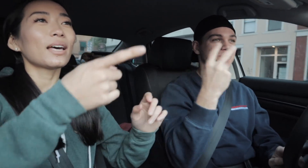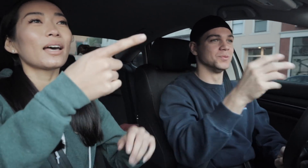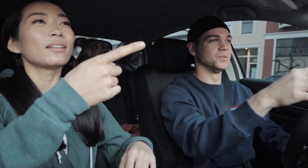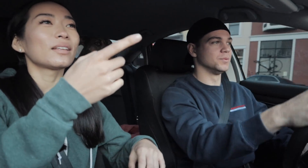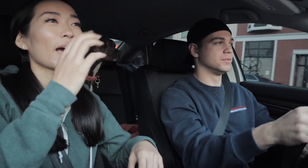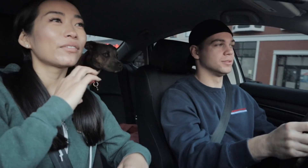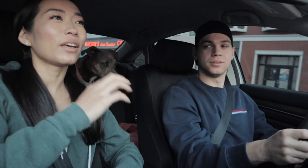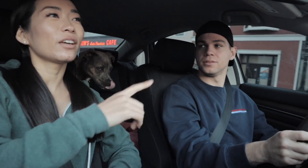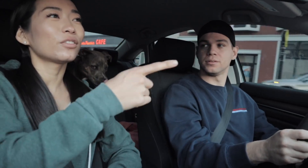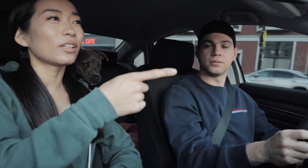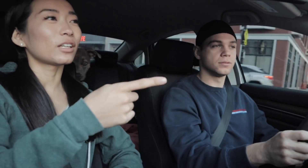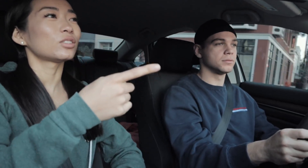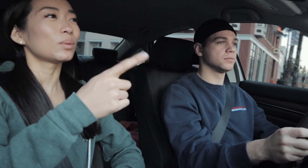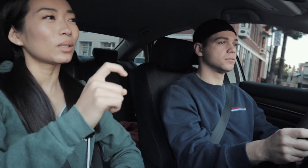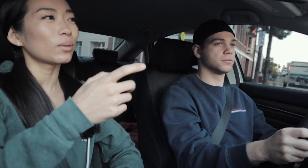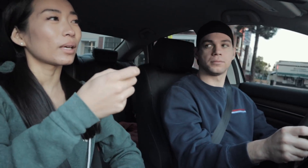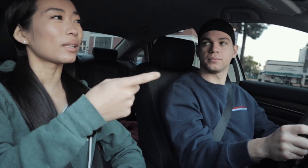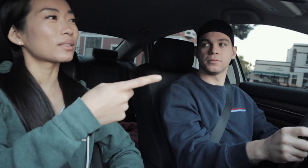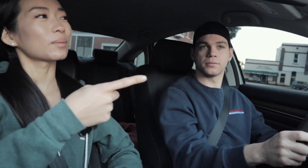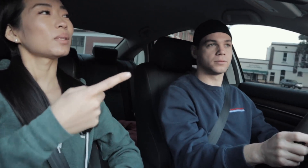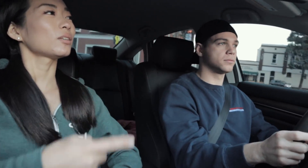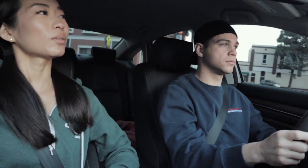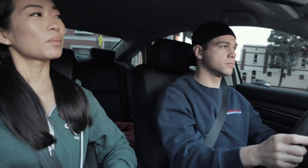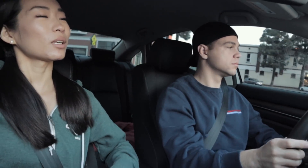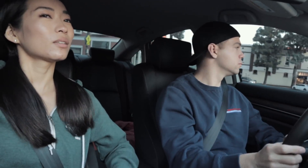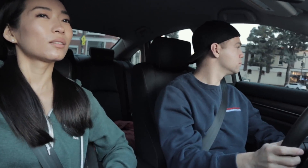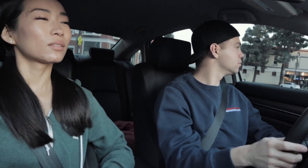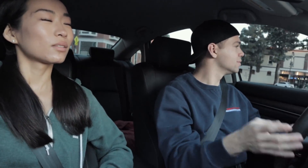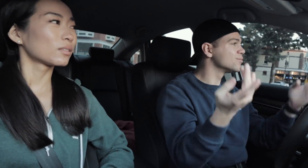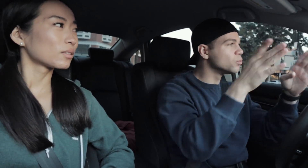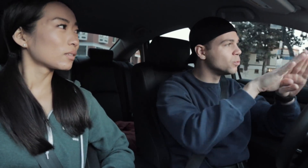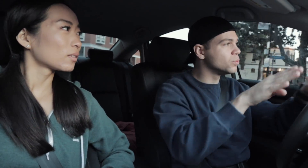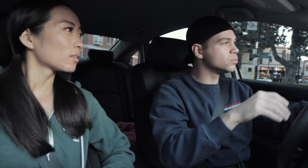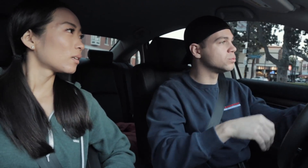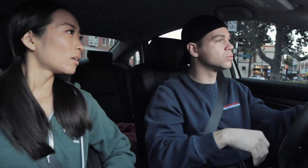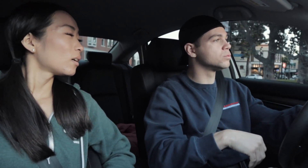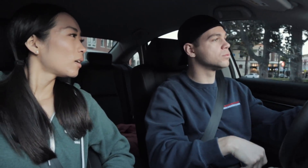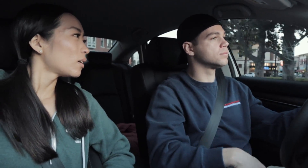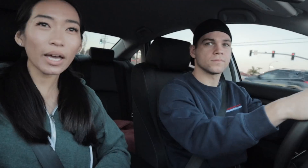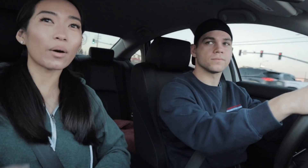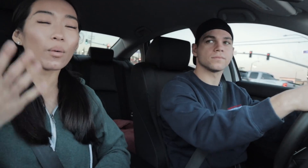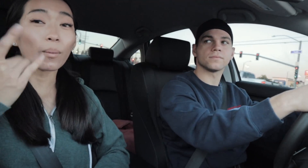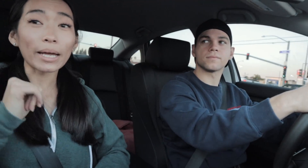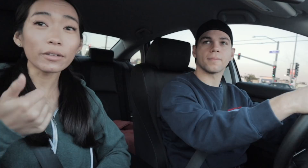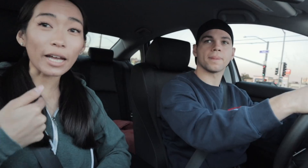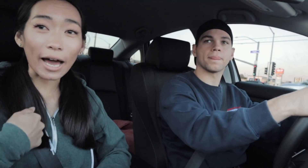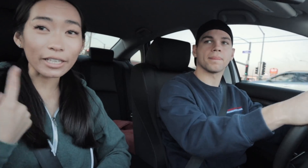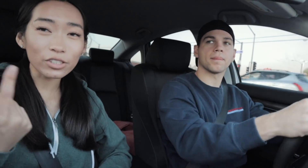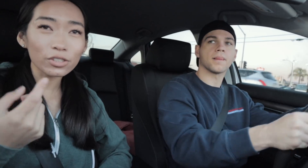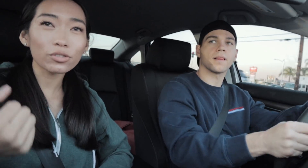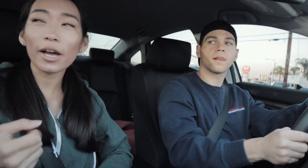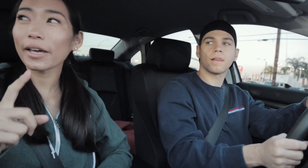E: Ooo I like that cafe over there. Should we go get something from there? R: Closed! E: Why don't I just drive?